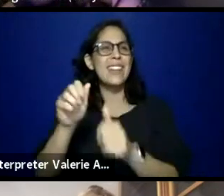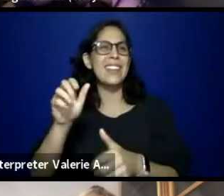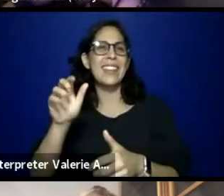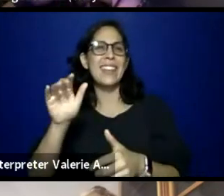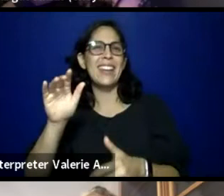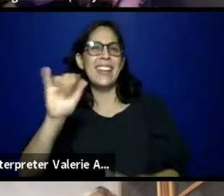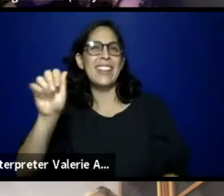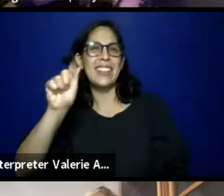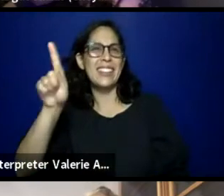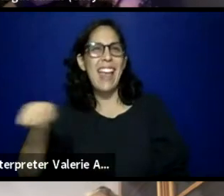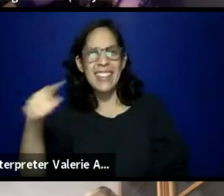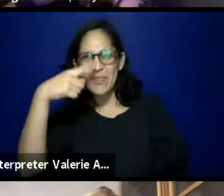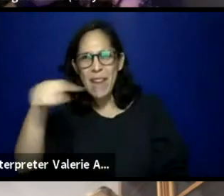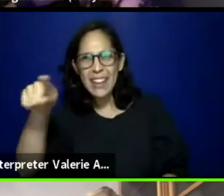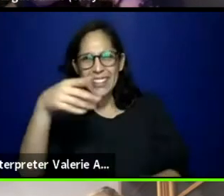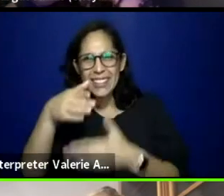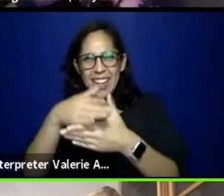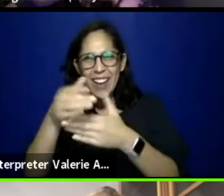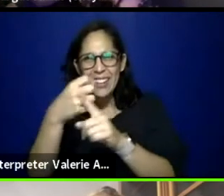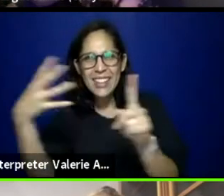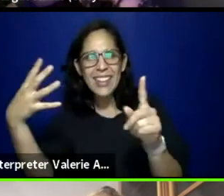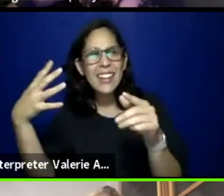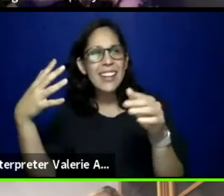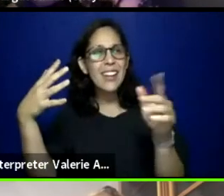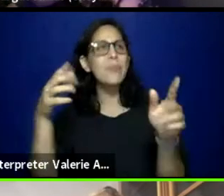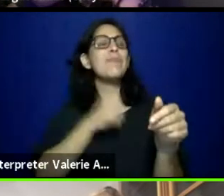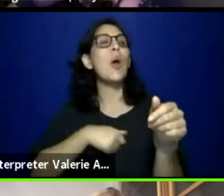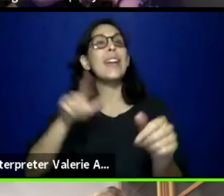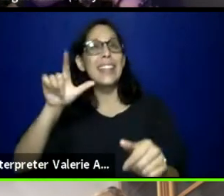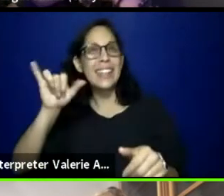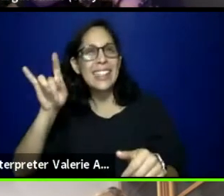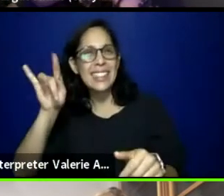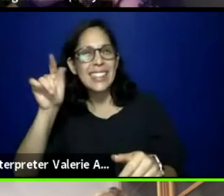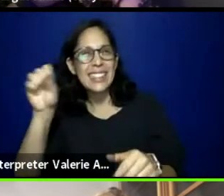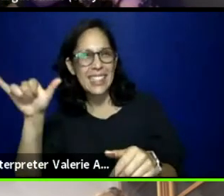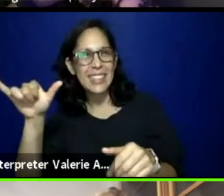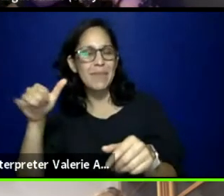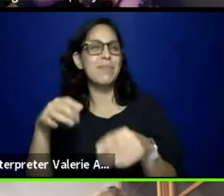They always want to do more and be stronger